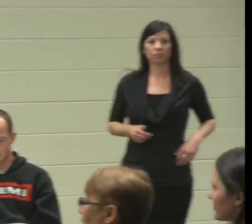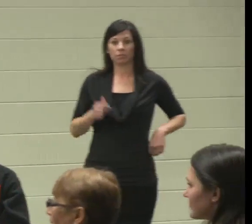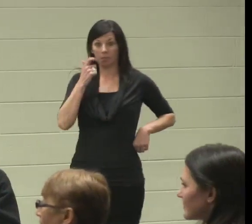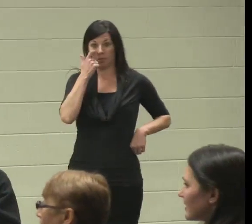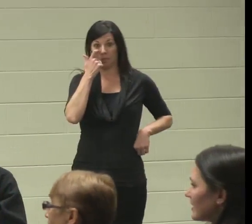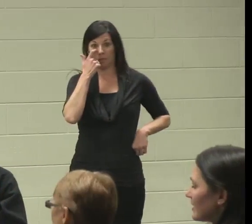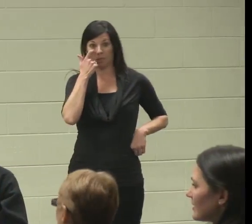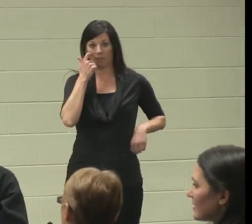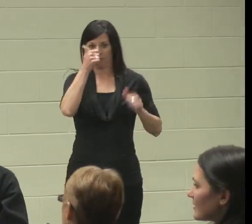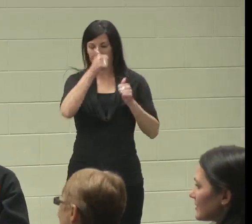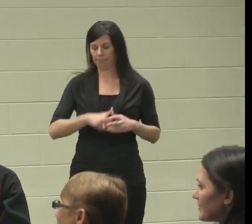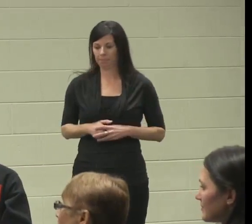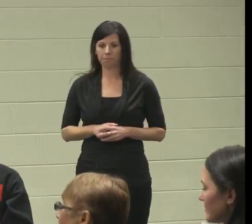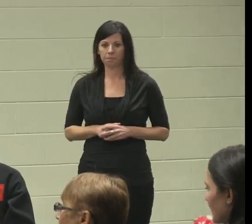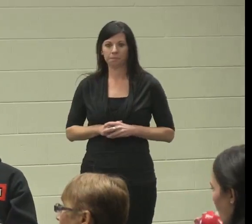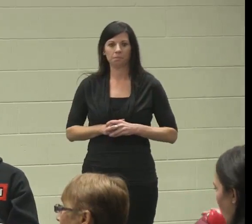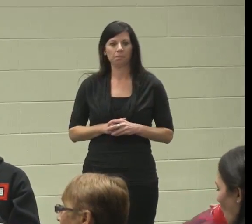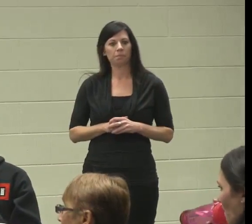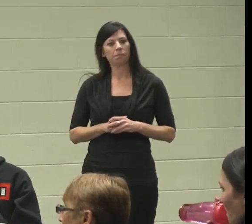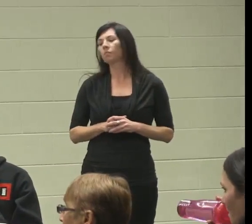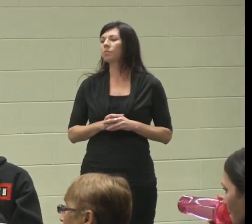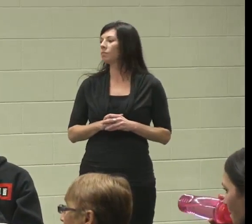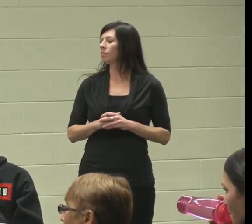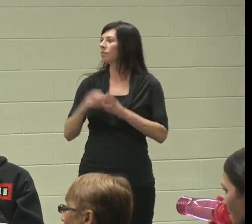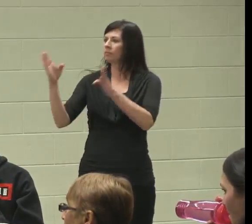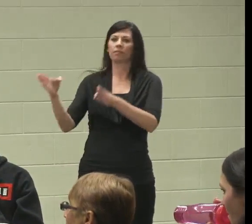Ok, now the next group, parent and student,